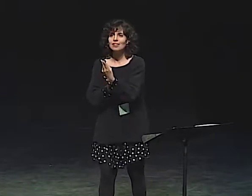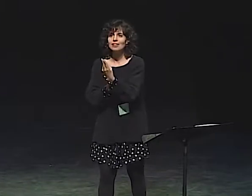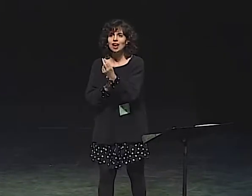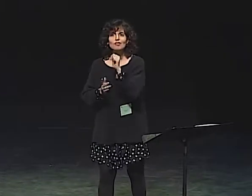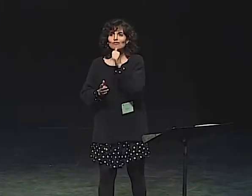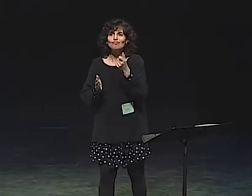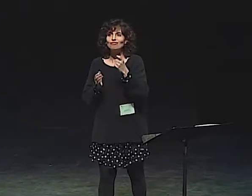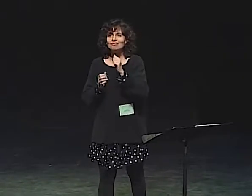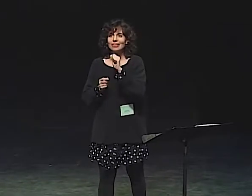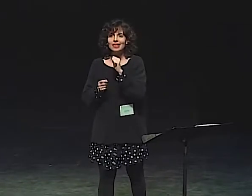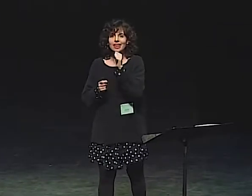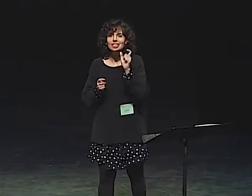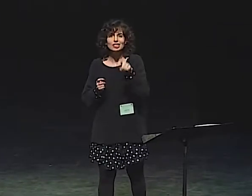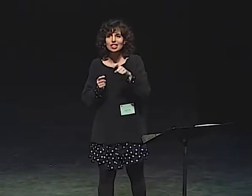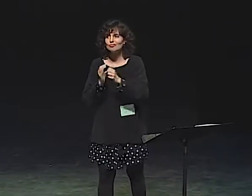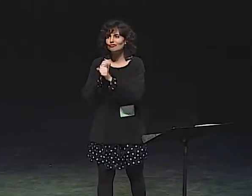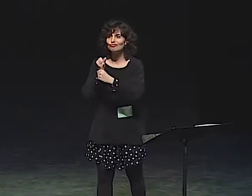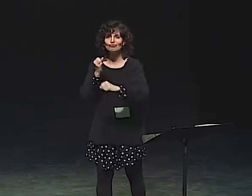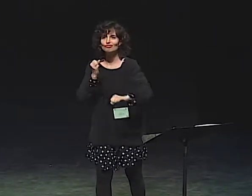YOU CAN SEE THIS IN THE RHYTHM OF THE SIGNS.